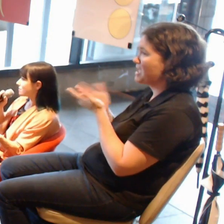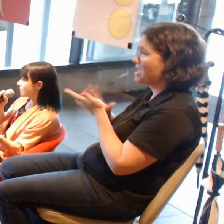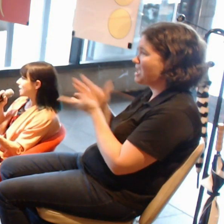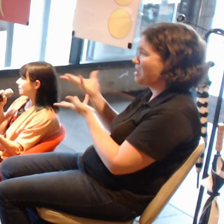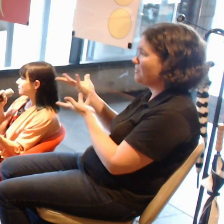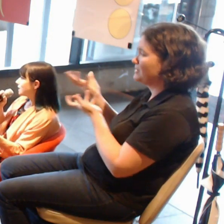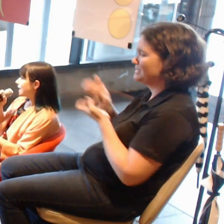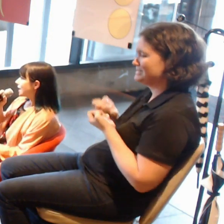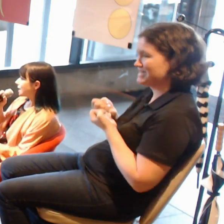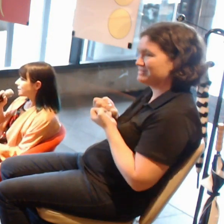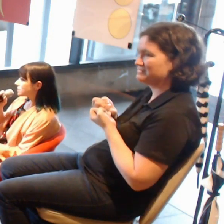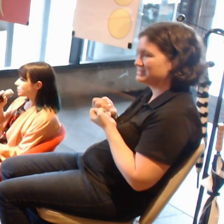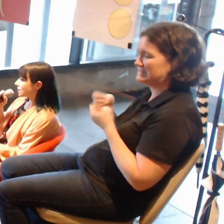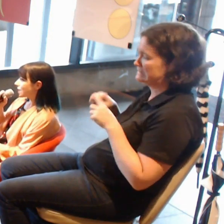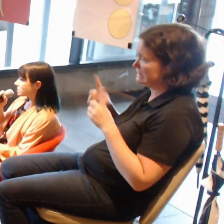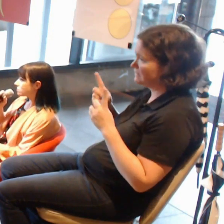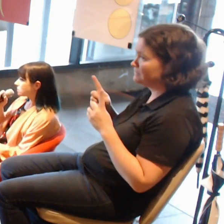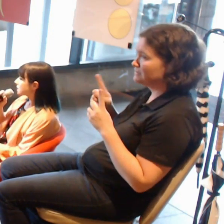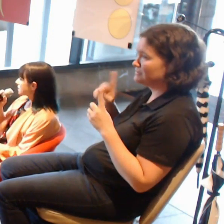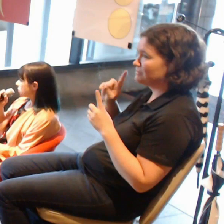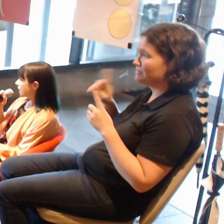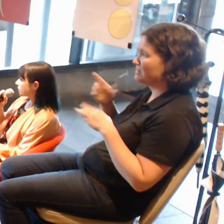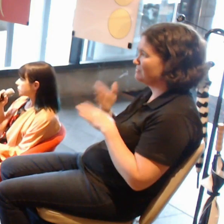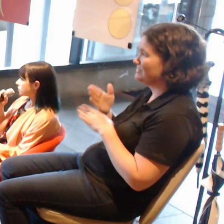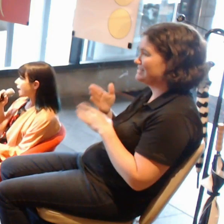That hasn't really changed that much.